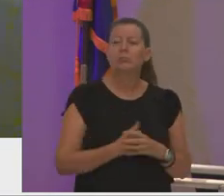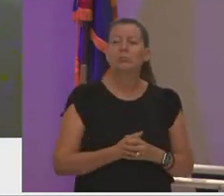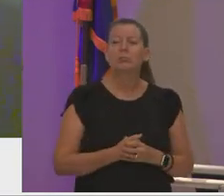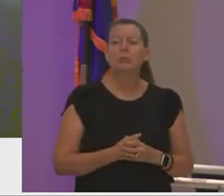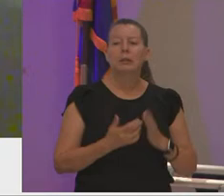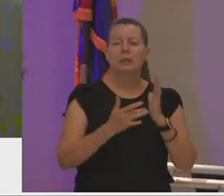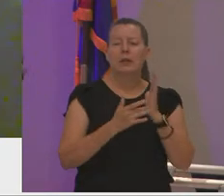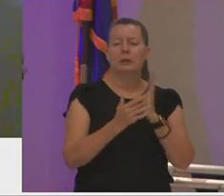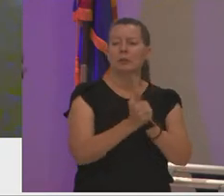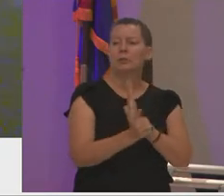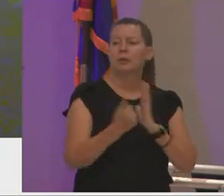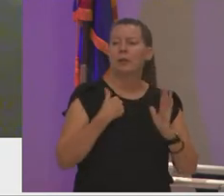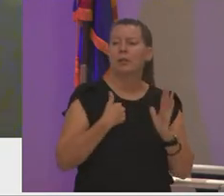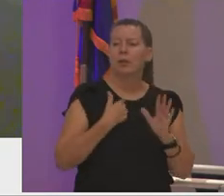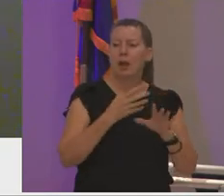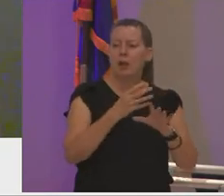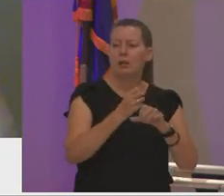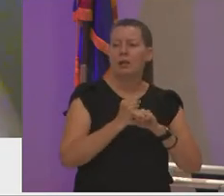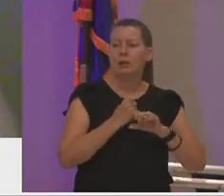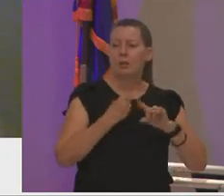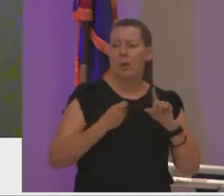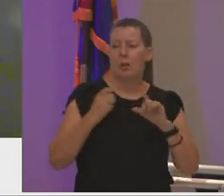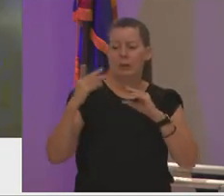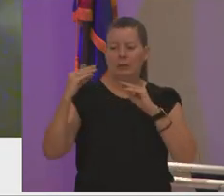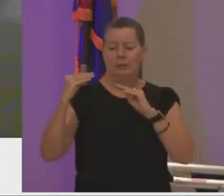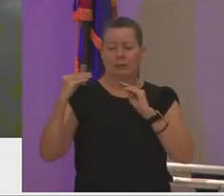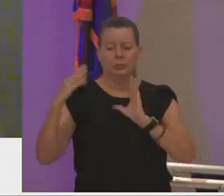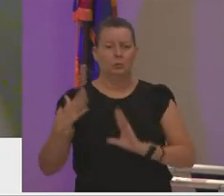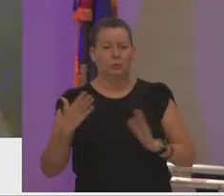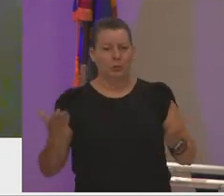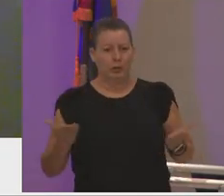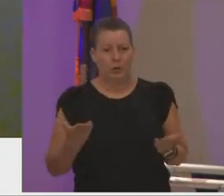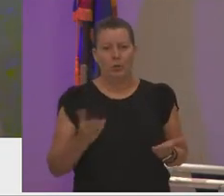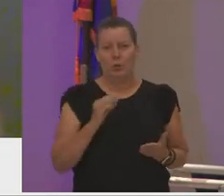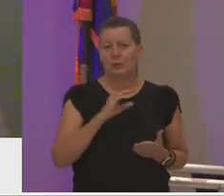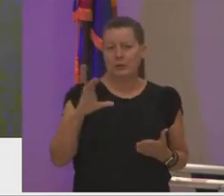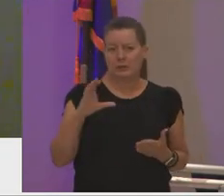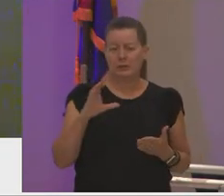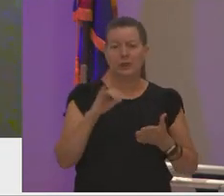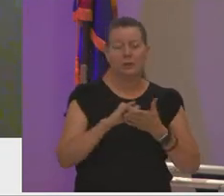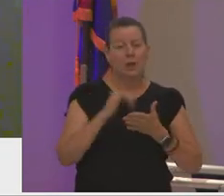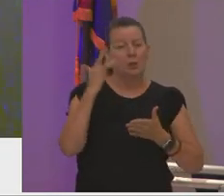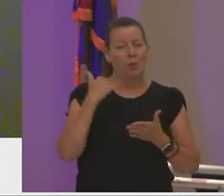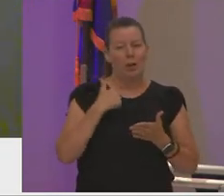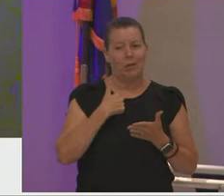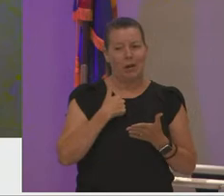i gained from my instructors at mcc is the reason that i am the artist that i am today